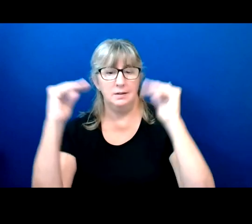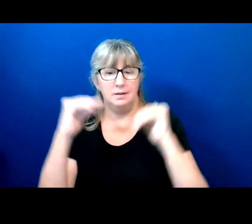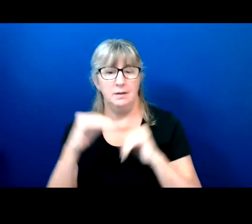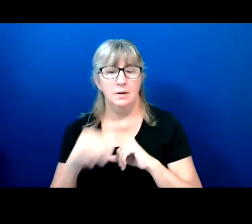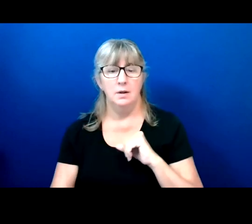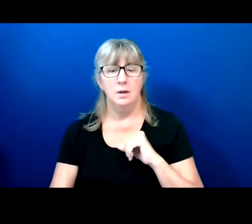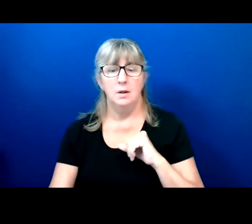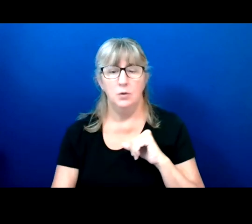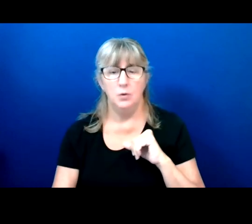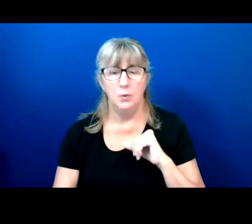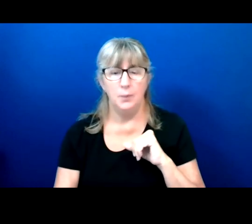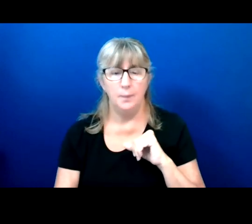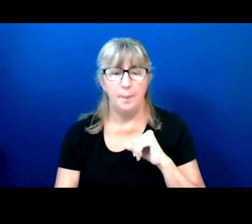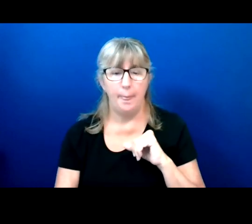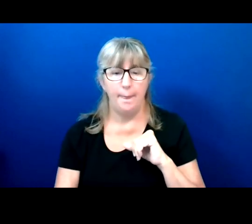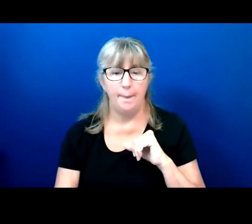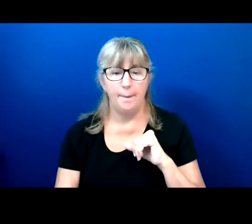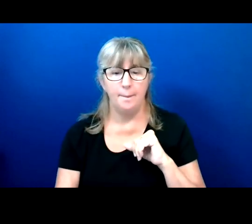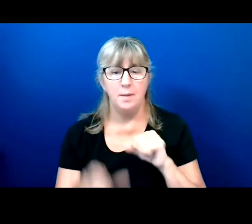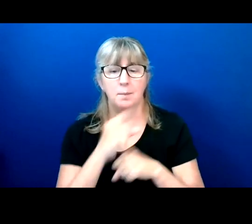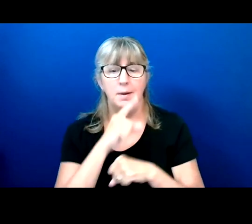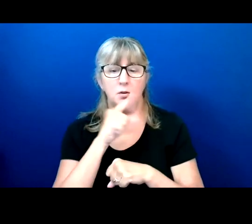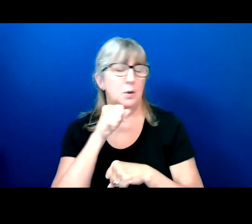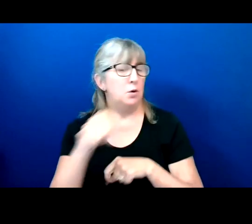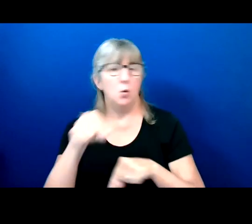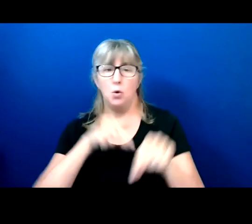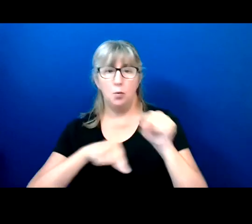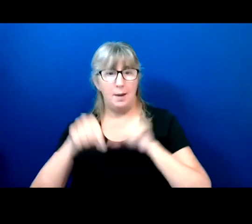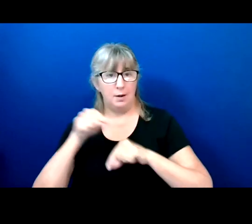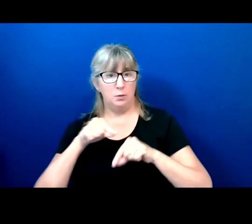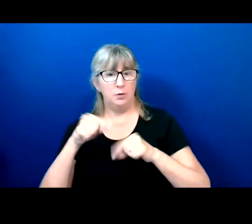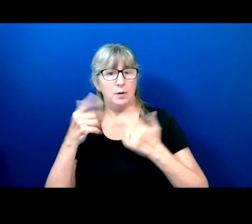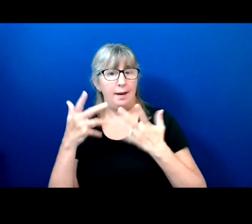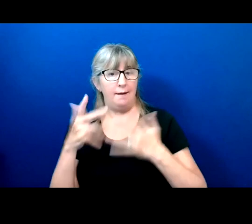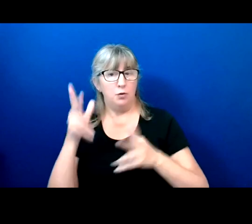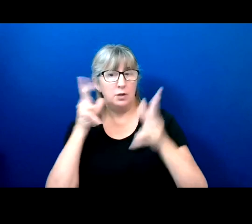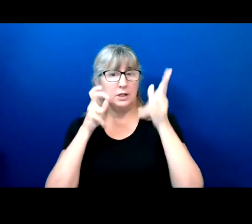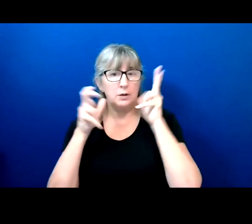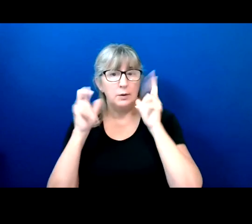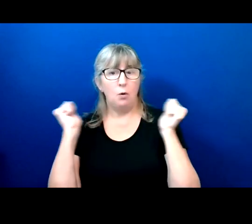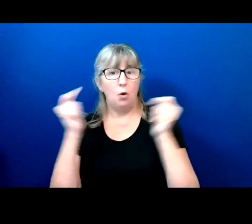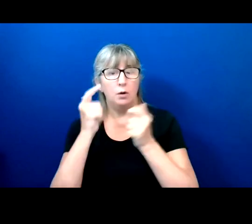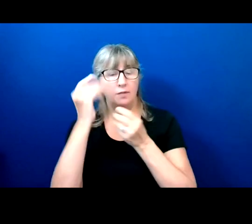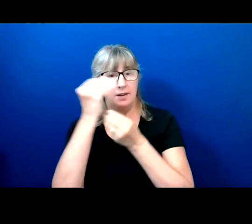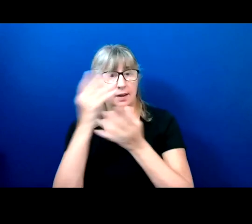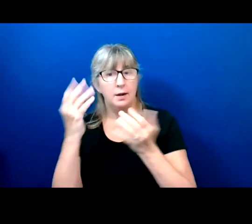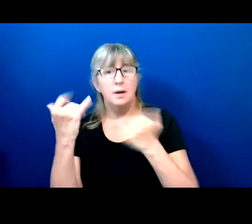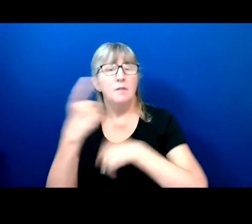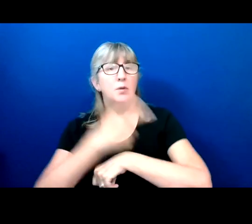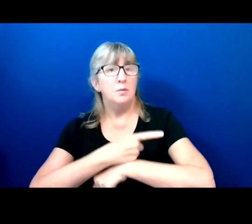we don't go backwards, which after hearing all of the data from today, we know is all